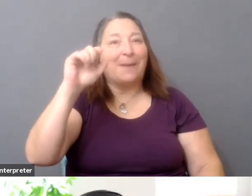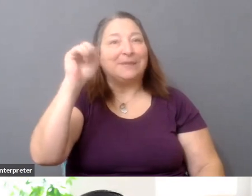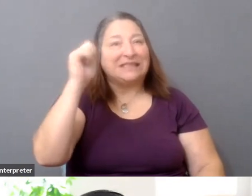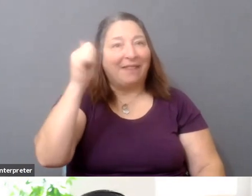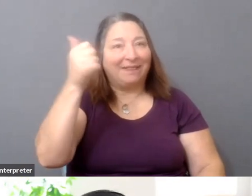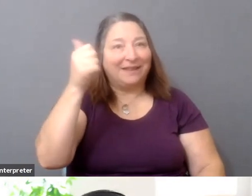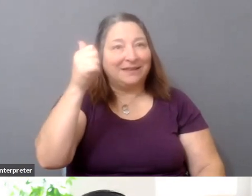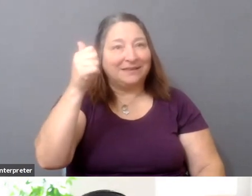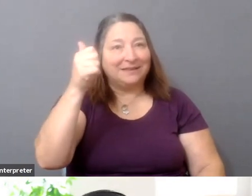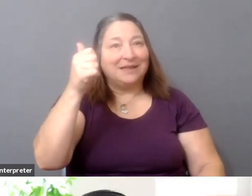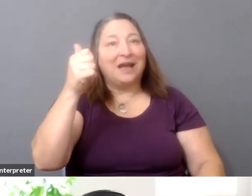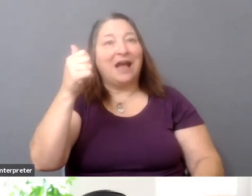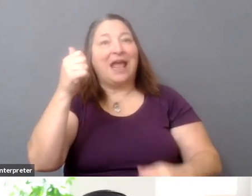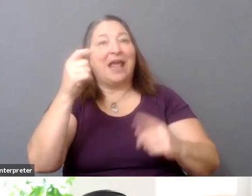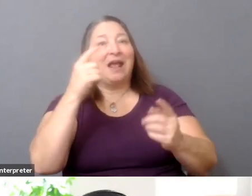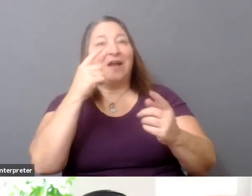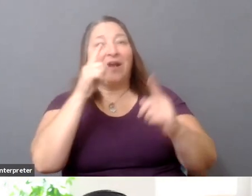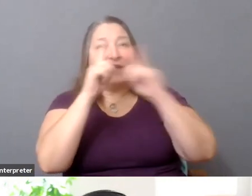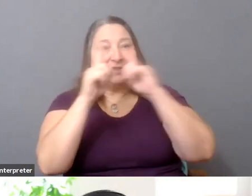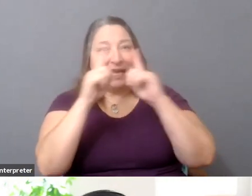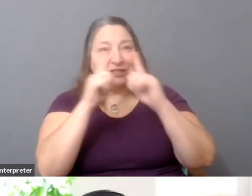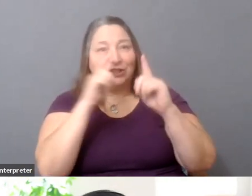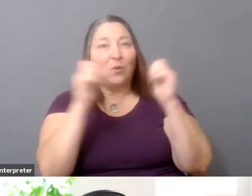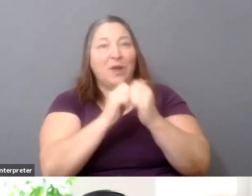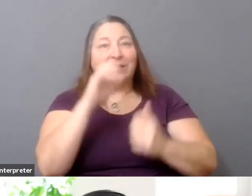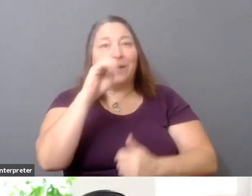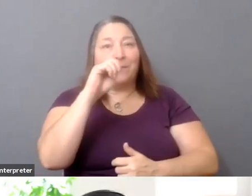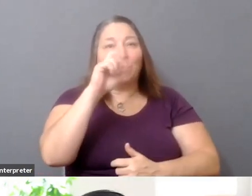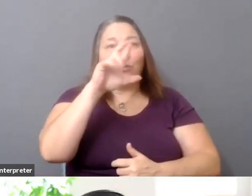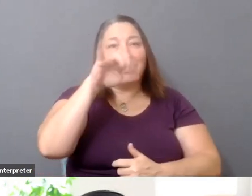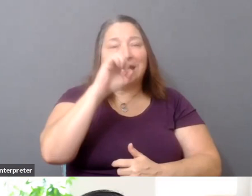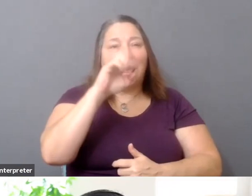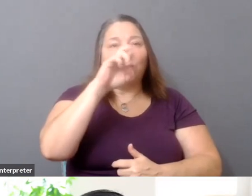a conversation between Maria Ressa and Ramona Díaz,